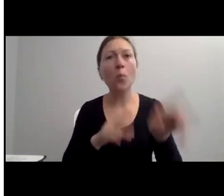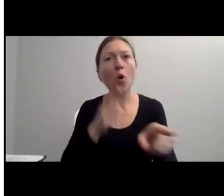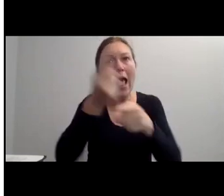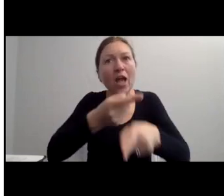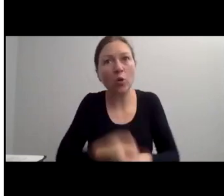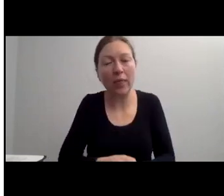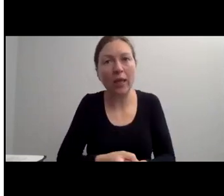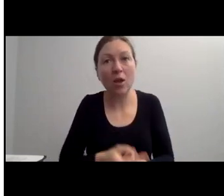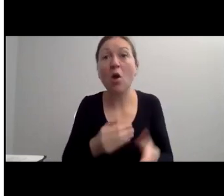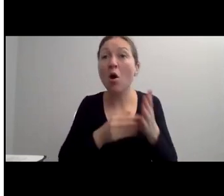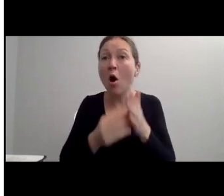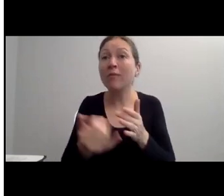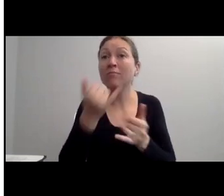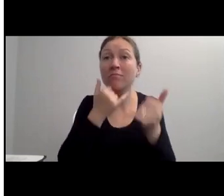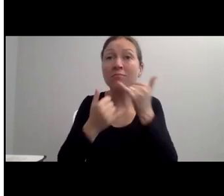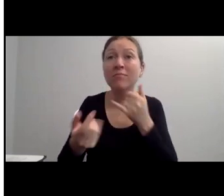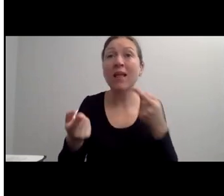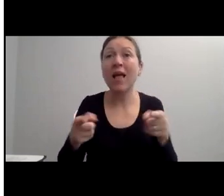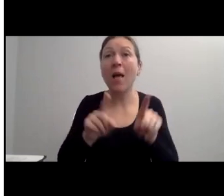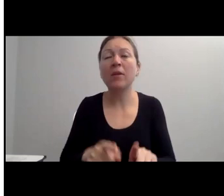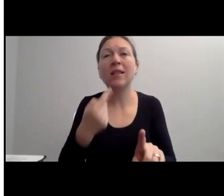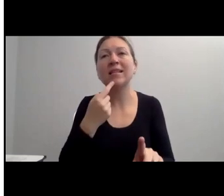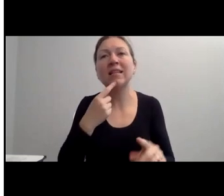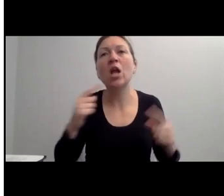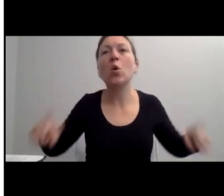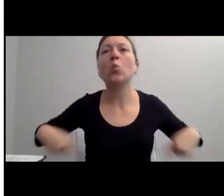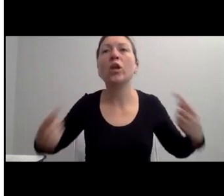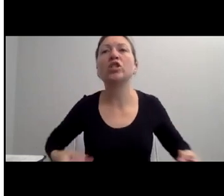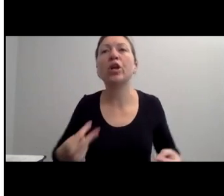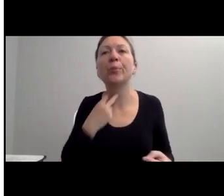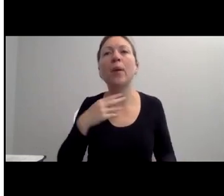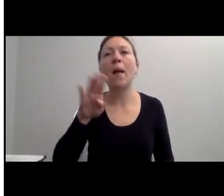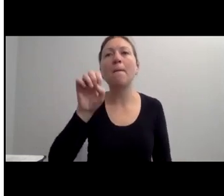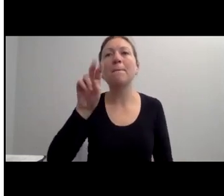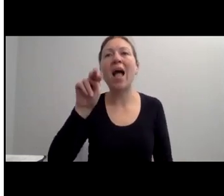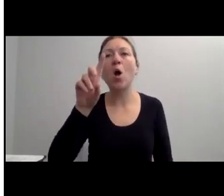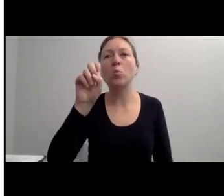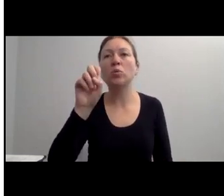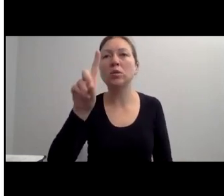BUT IT'S ALSO AVAILABLE IN PRINT." "IF YOU GO TO THEIR WEBSITE, THEY WILL MAIL YOU ONE FOR FREE.